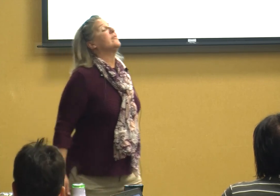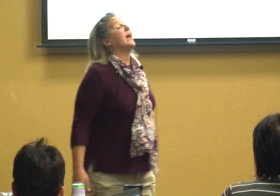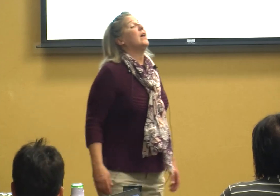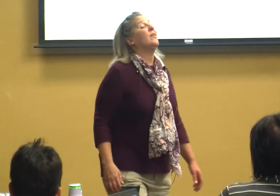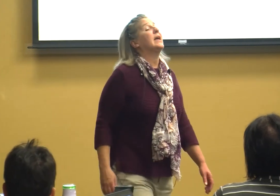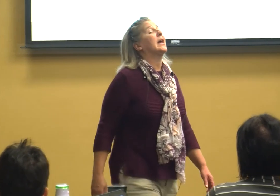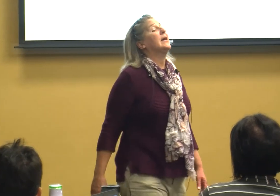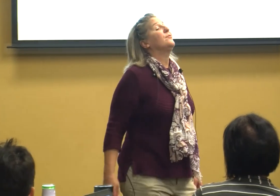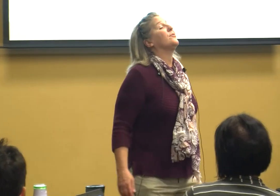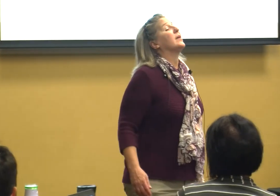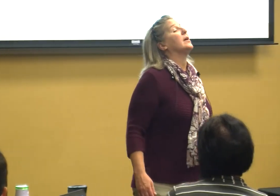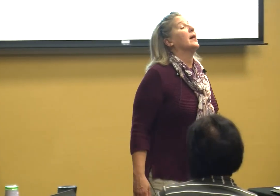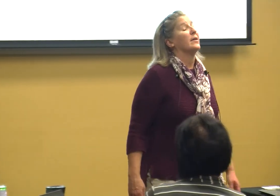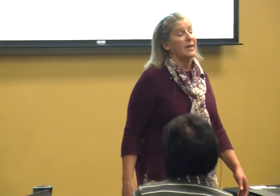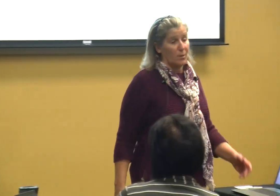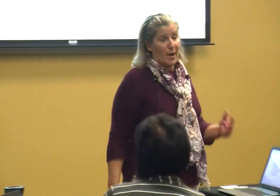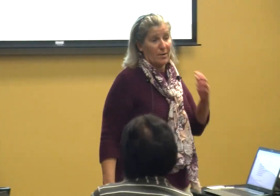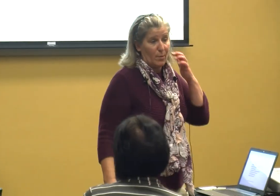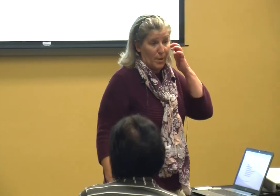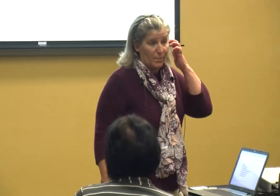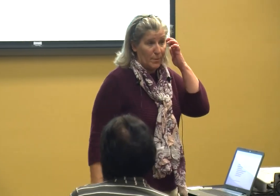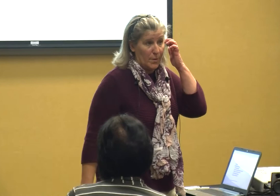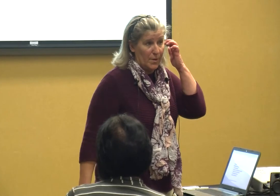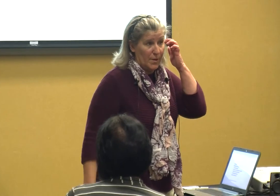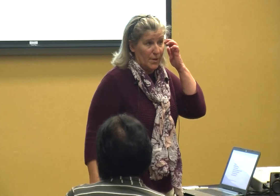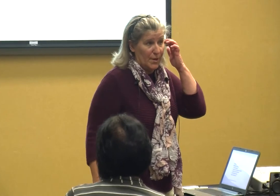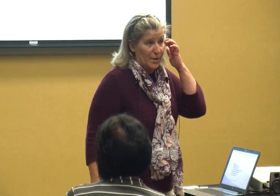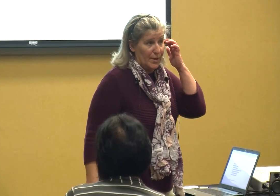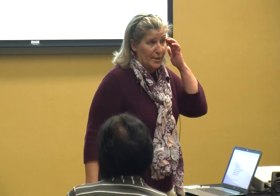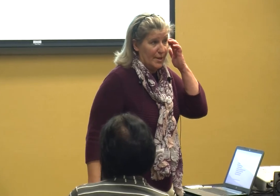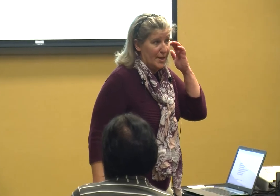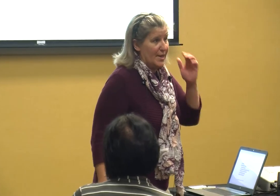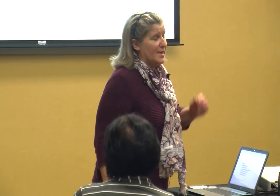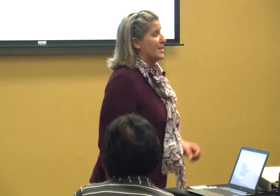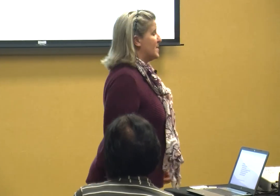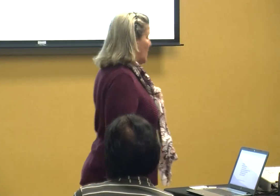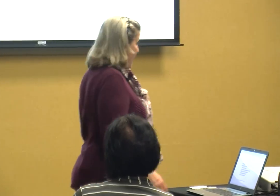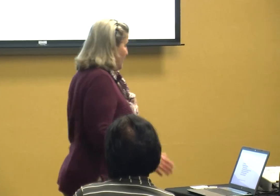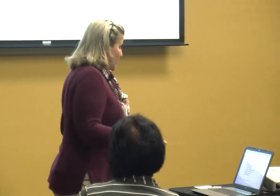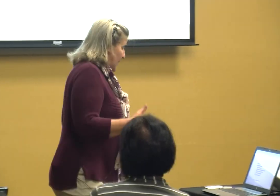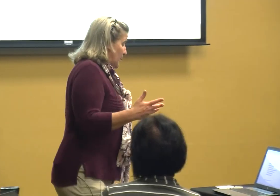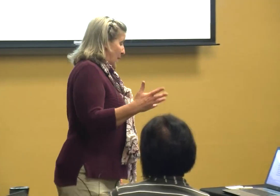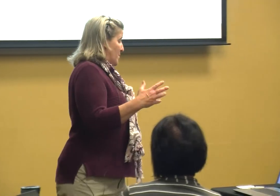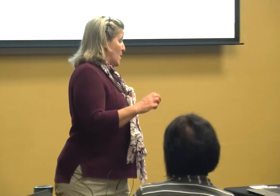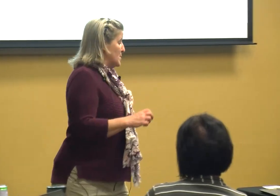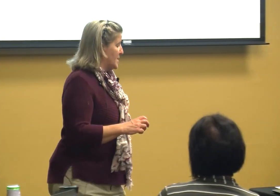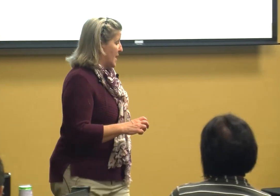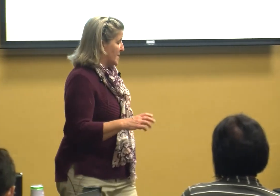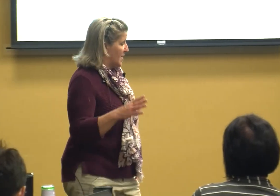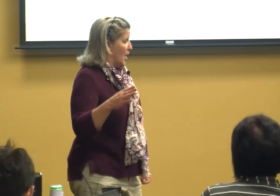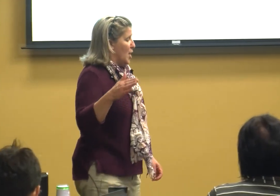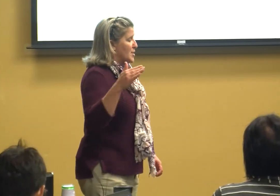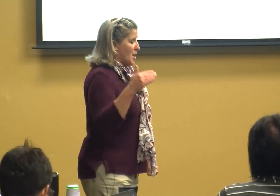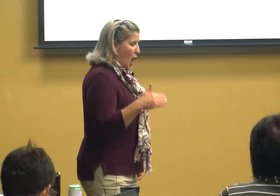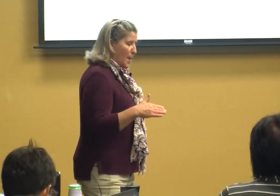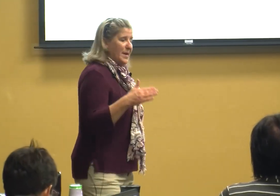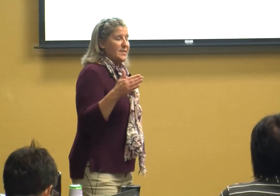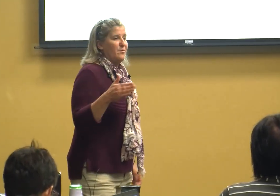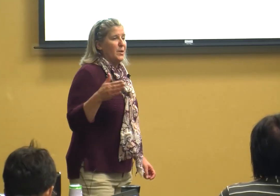how they can see how to get around the room so we have to think about those things topics of mutual